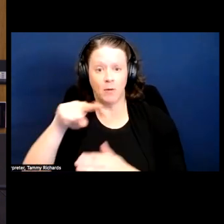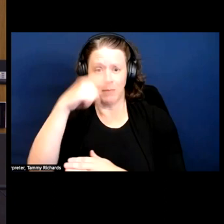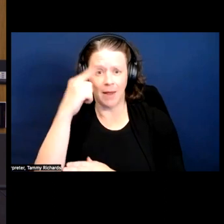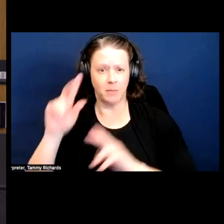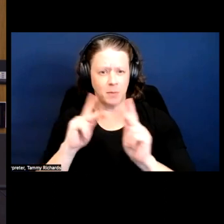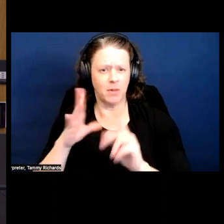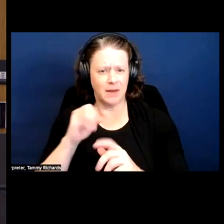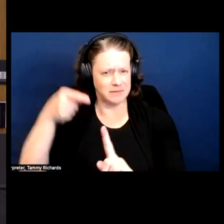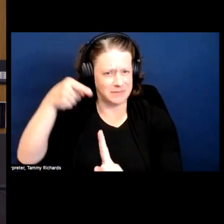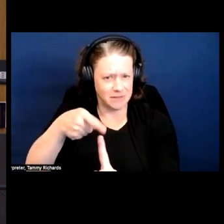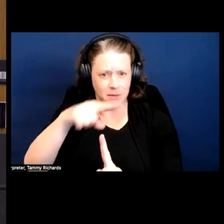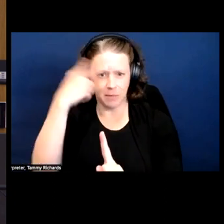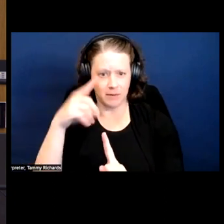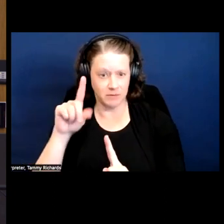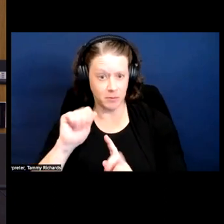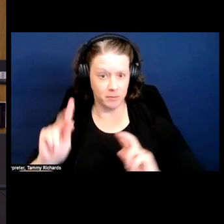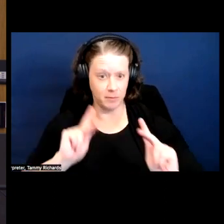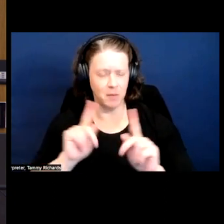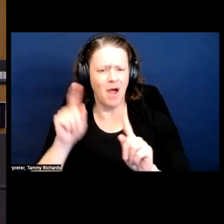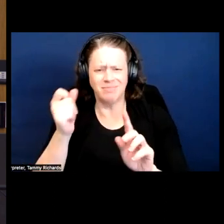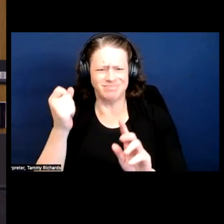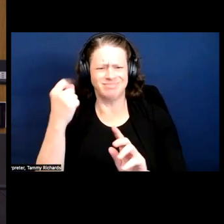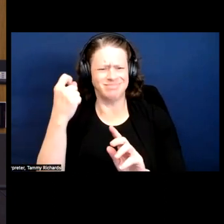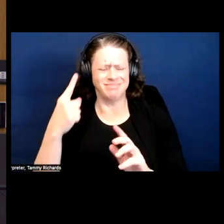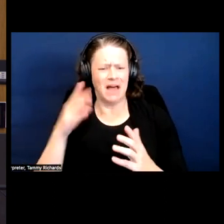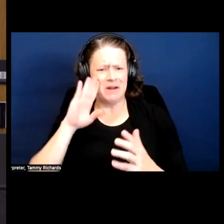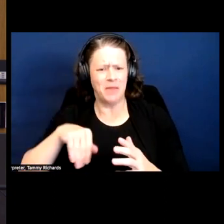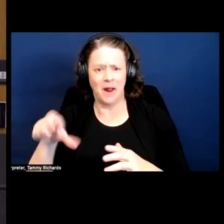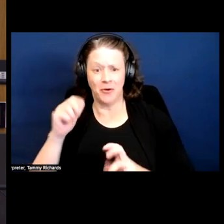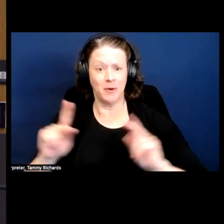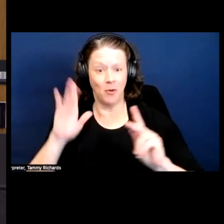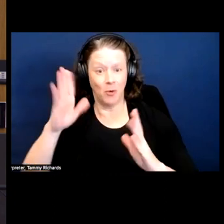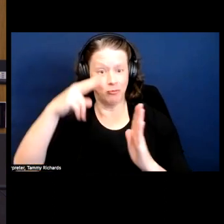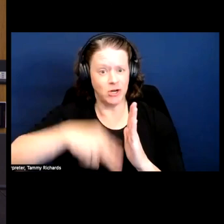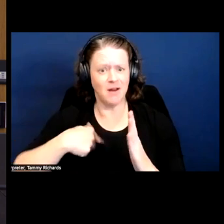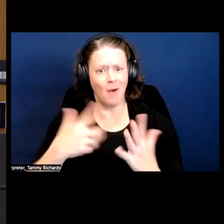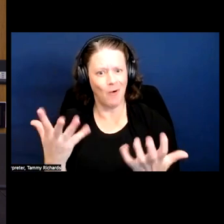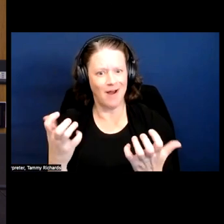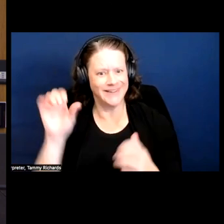people in particular, and I understand other people will read it and I want other people to read it.